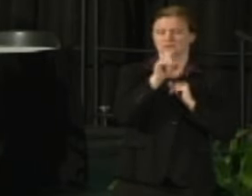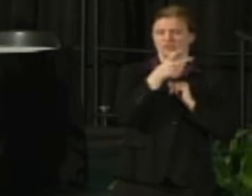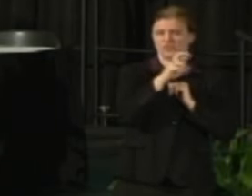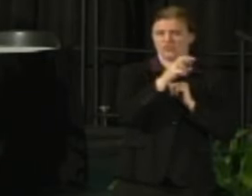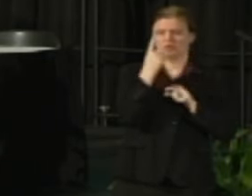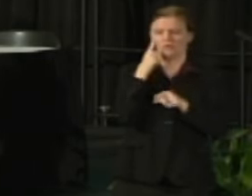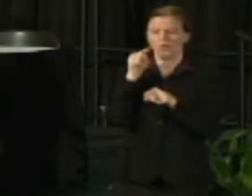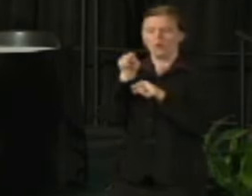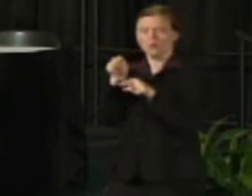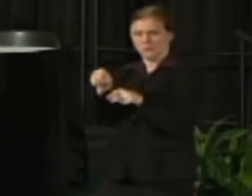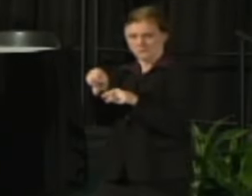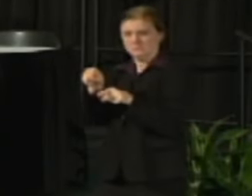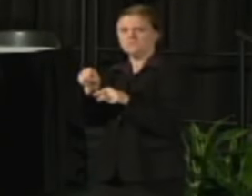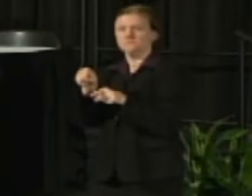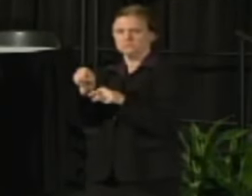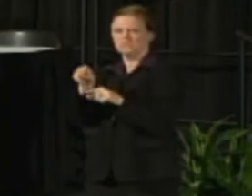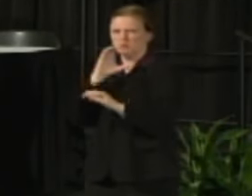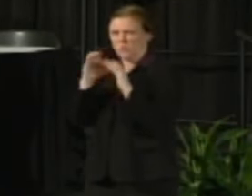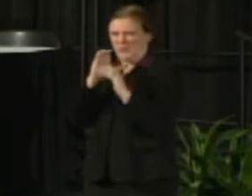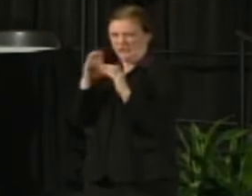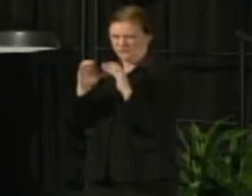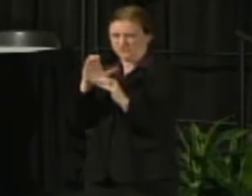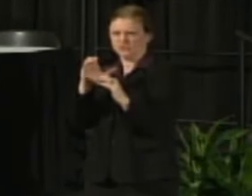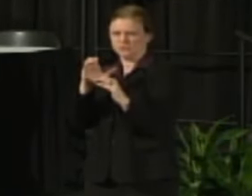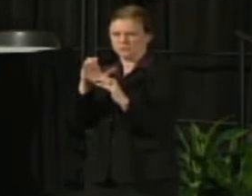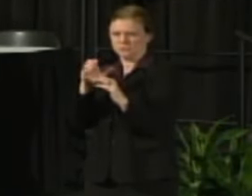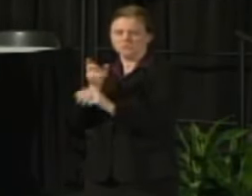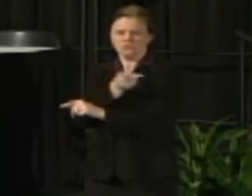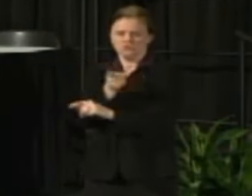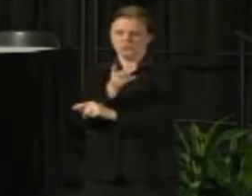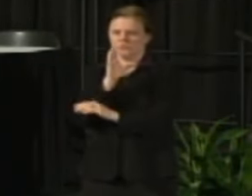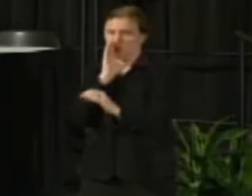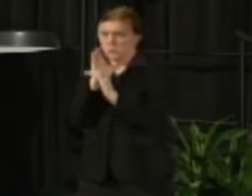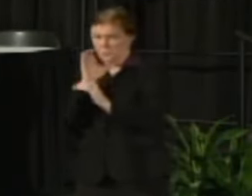Tom and Johannes shortly will talk more about the Communication Task Force.